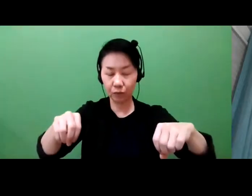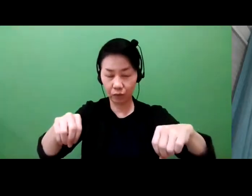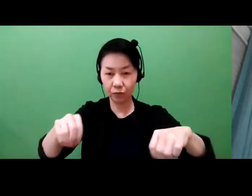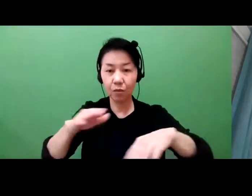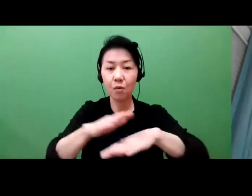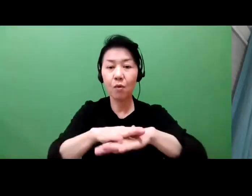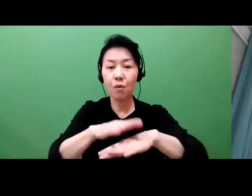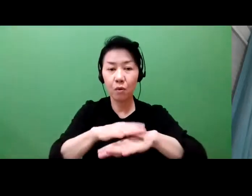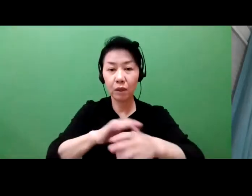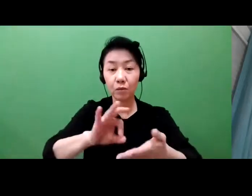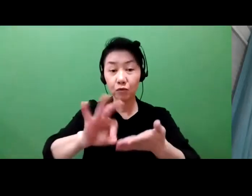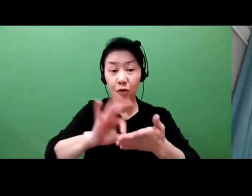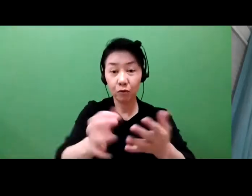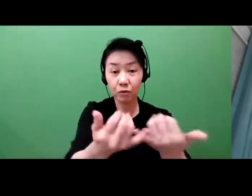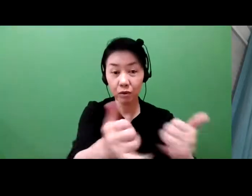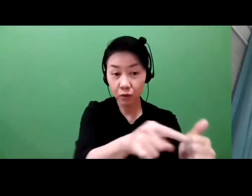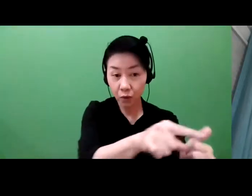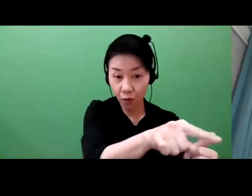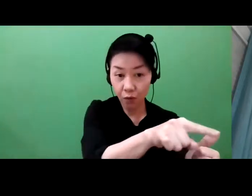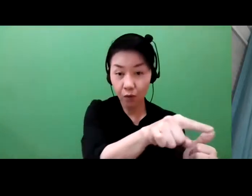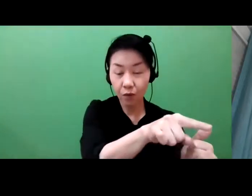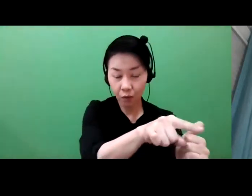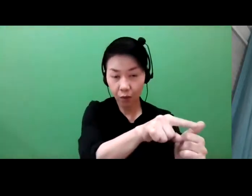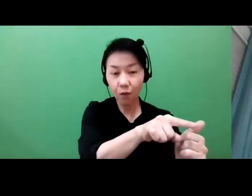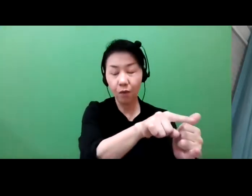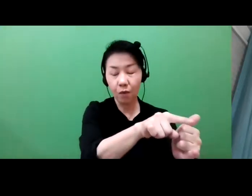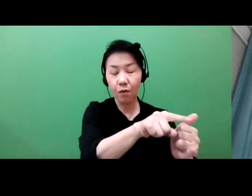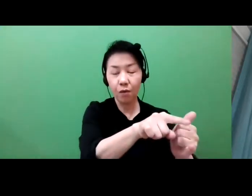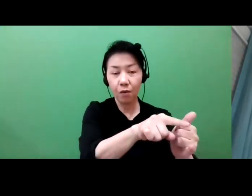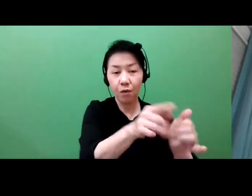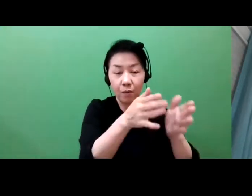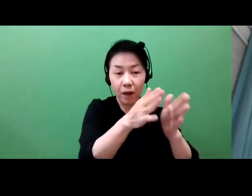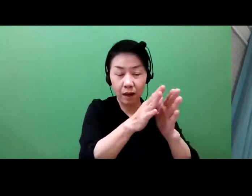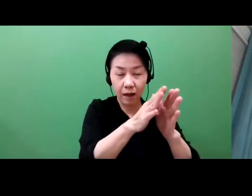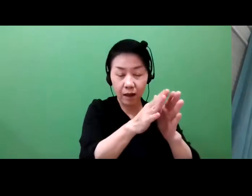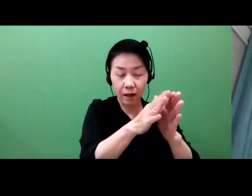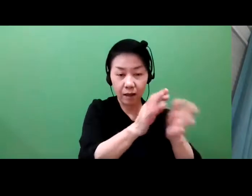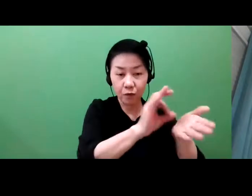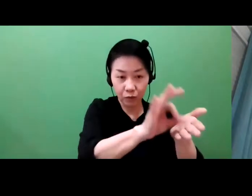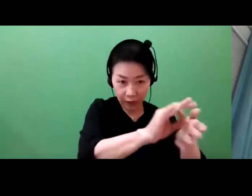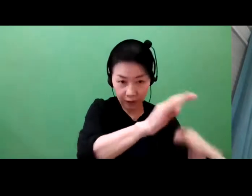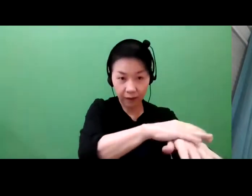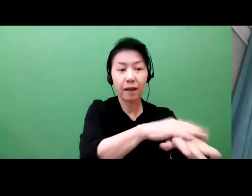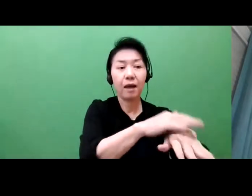and disclose your code to others. So you have to look at the whole range.